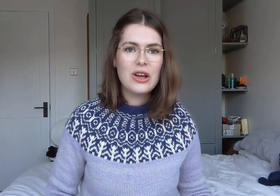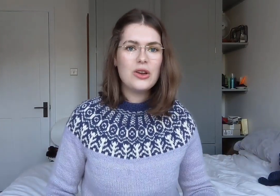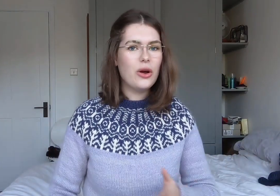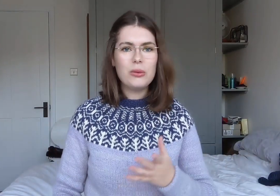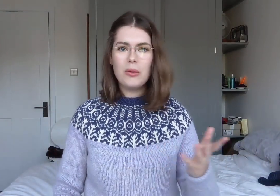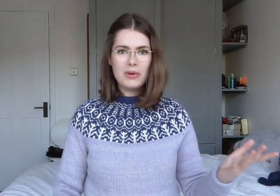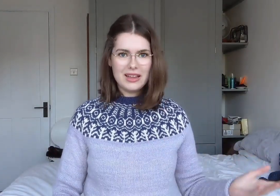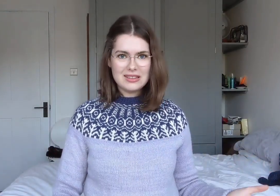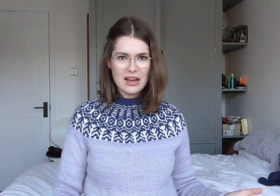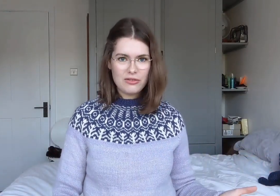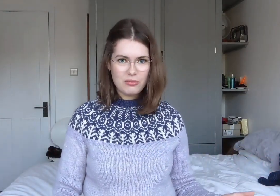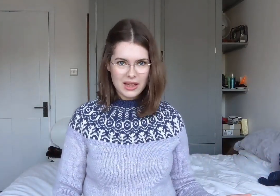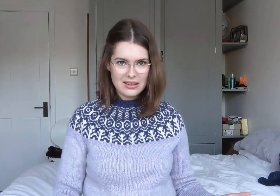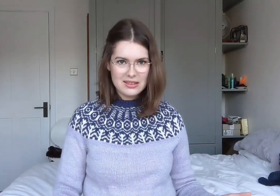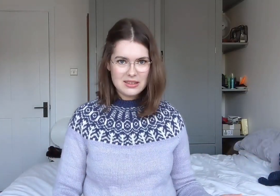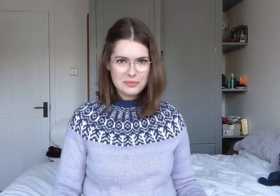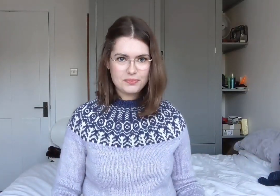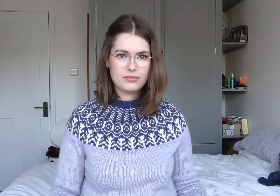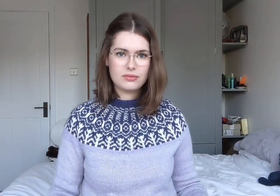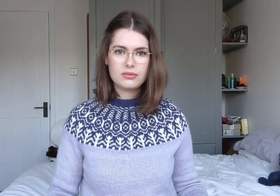know what being deaf means.